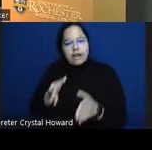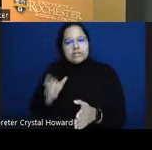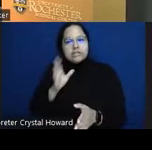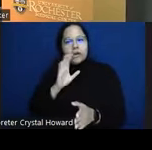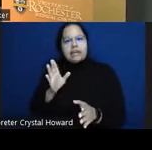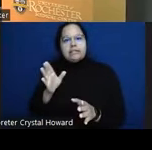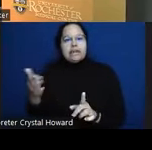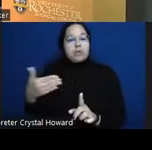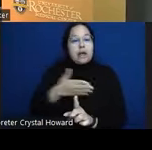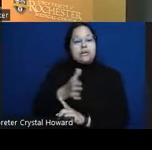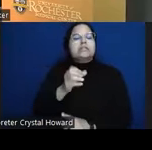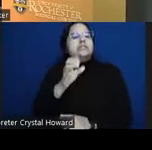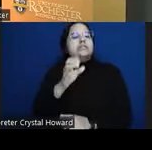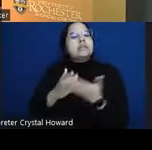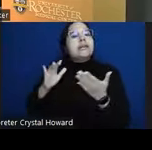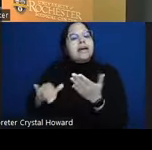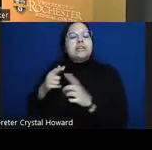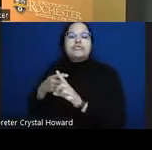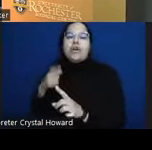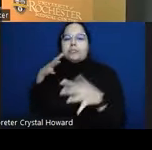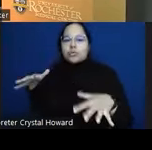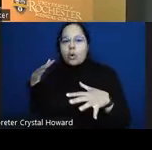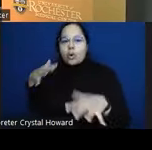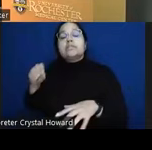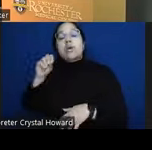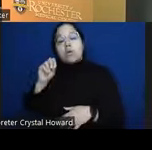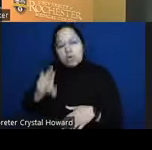but there could be some people who actually might have susceptibility to schizophrenia or